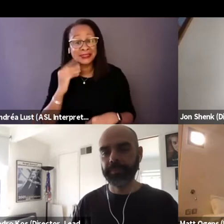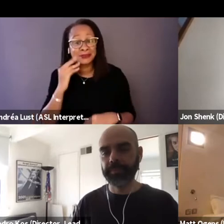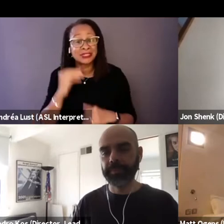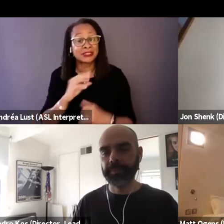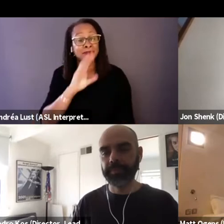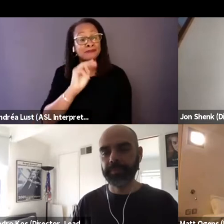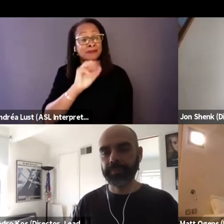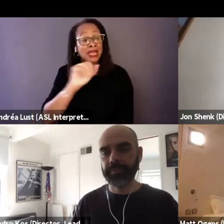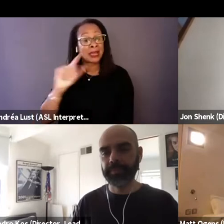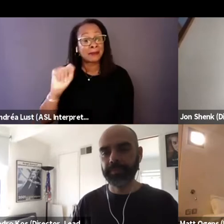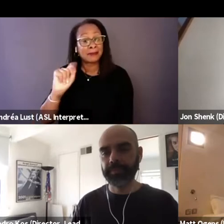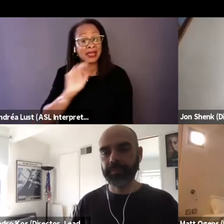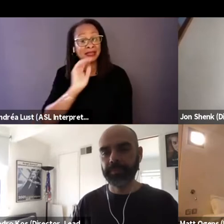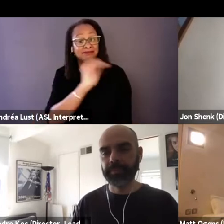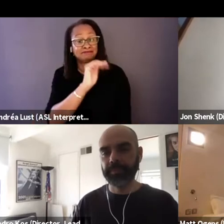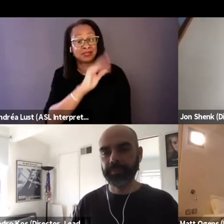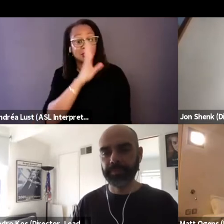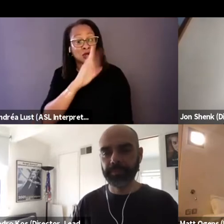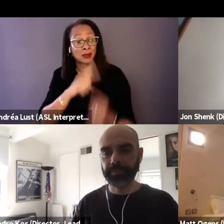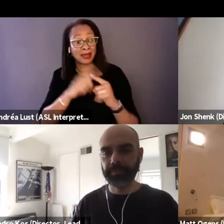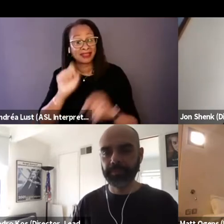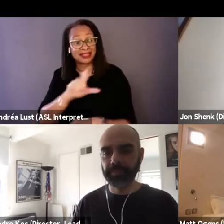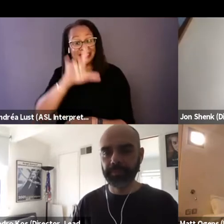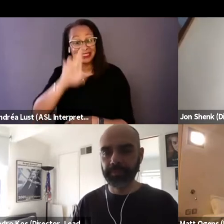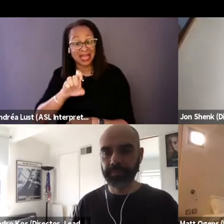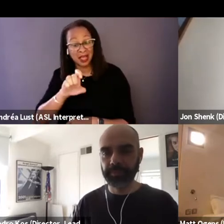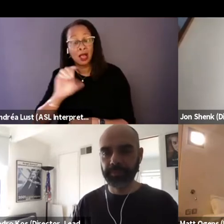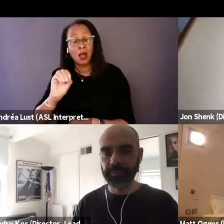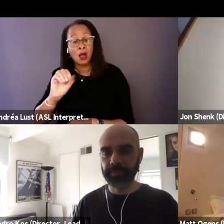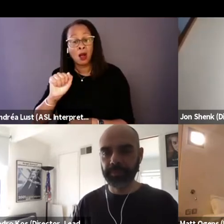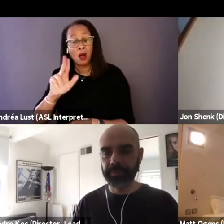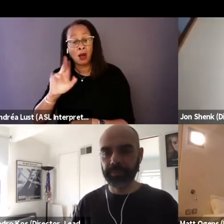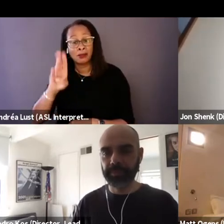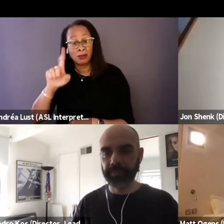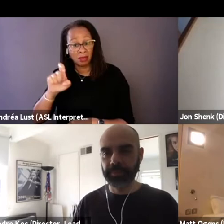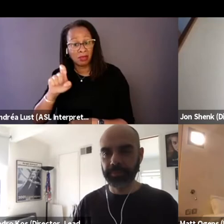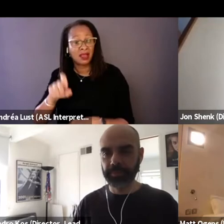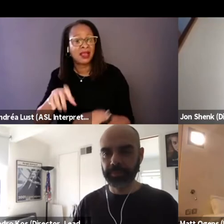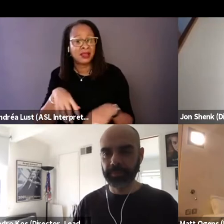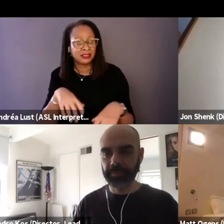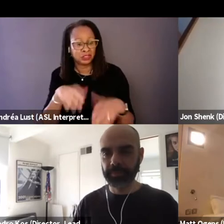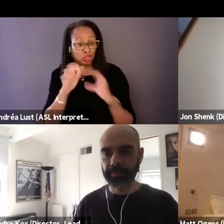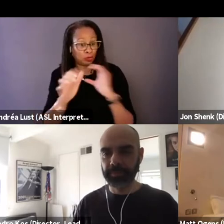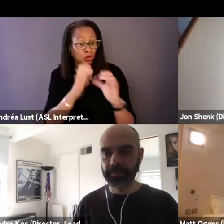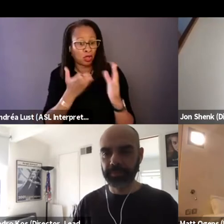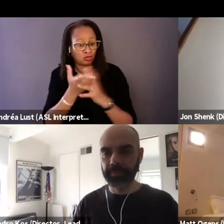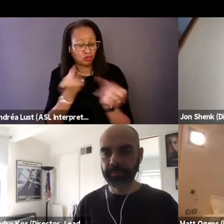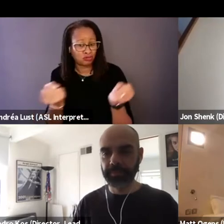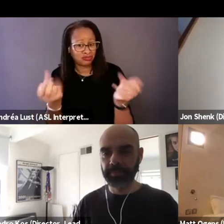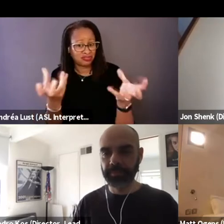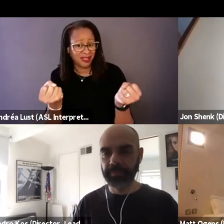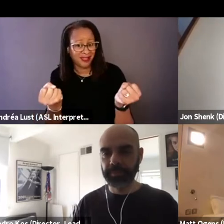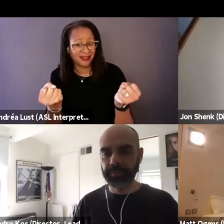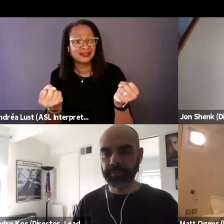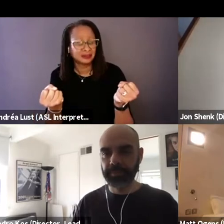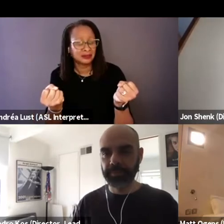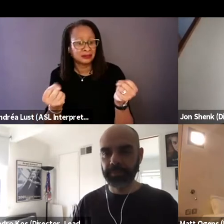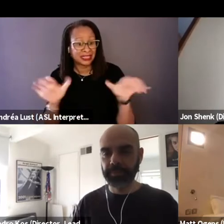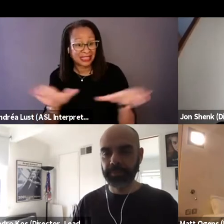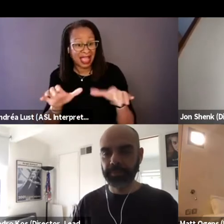the style of Audible and it's communicated entirely through sign language, was that an active choice you made, did you get any resistance on that?